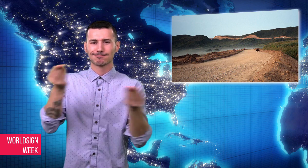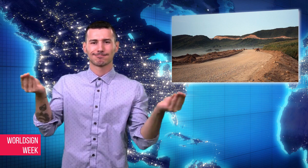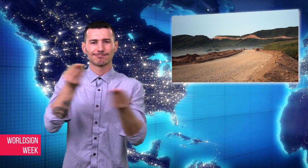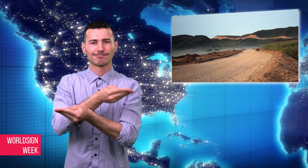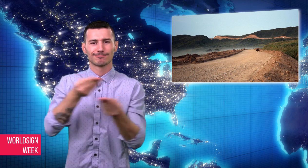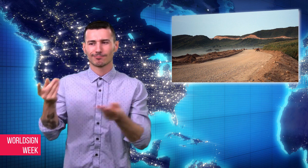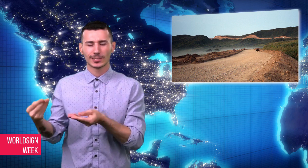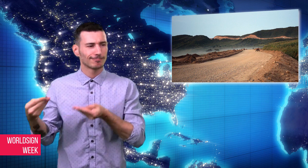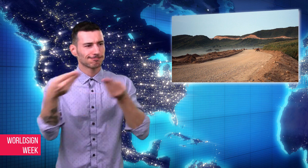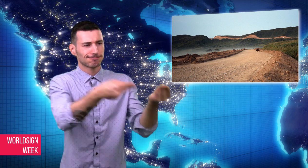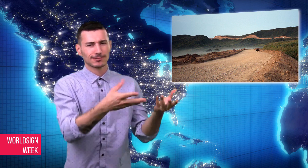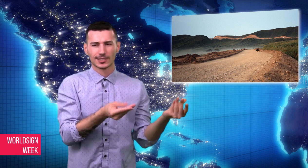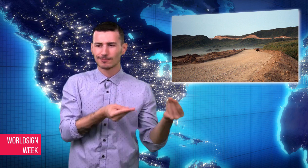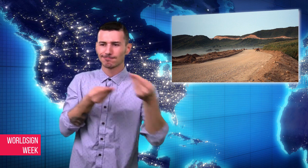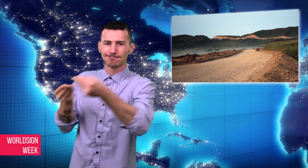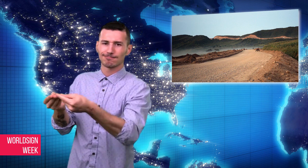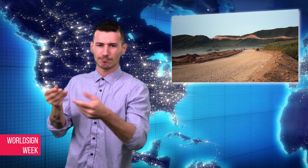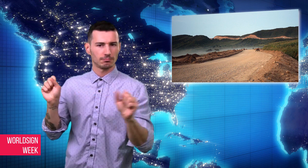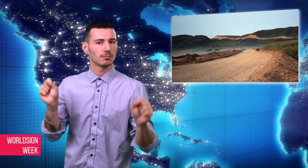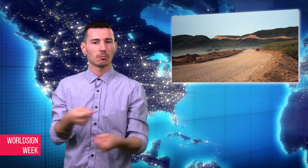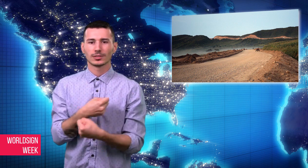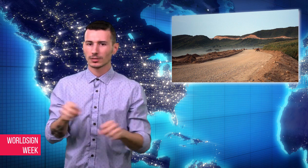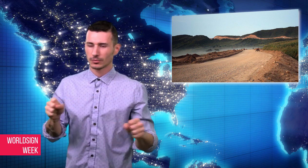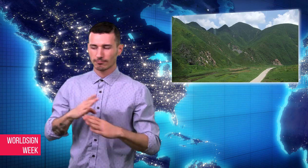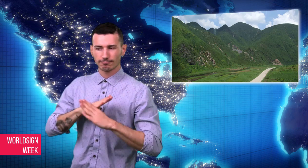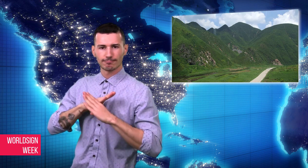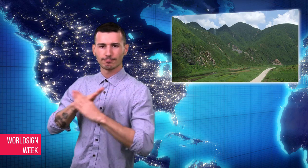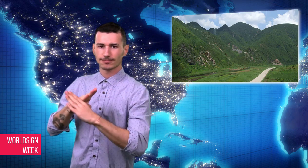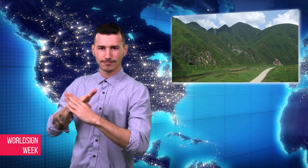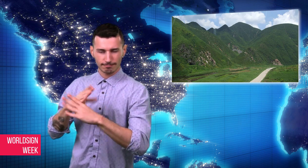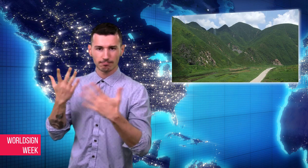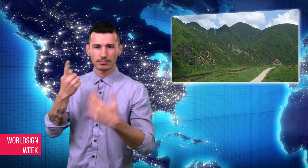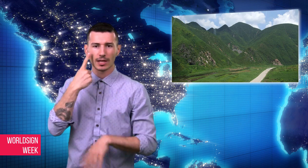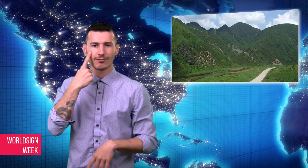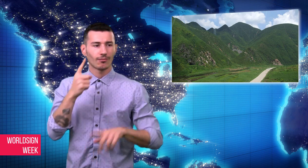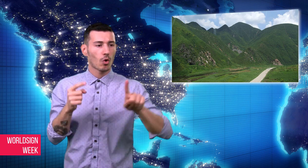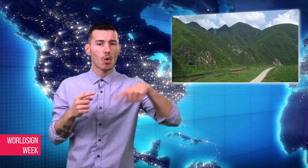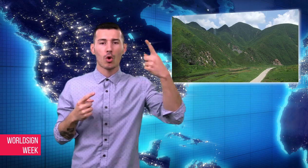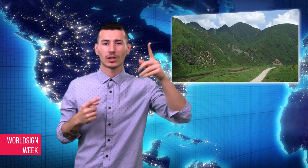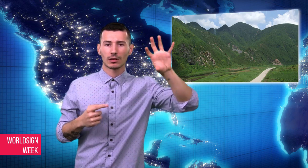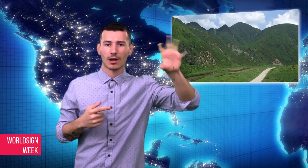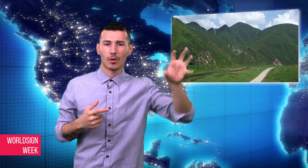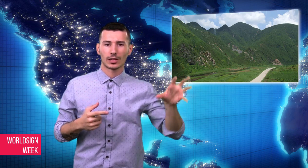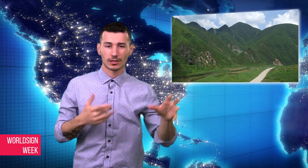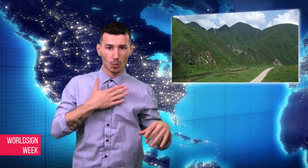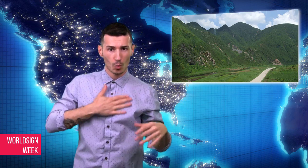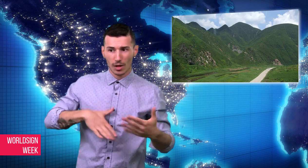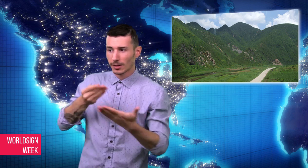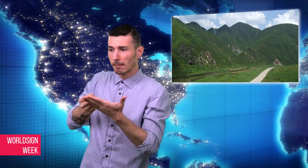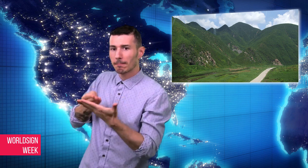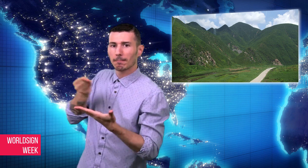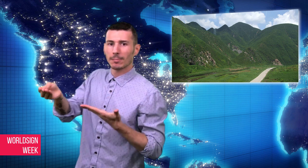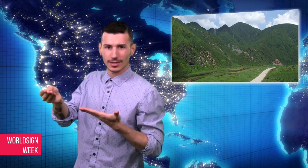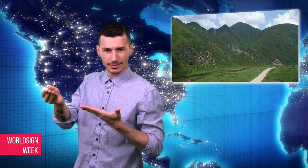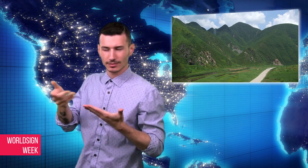difficult to find potential buyers and export the minerals if they